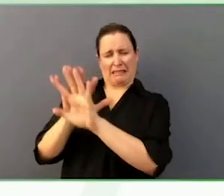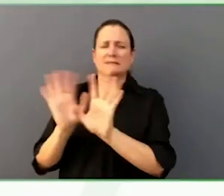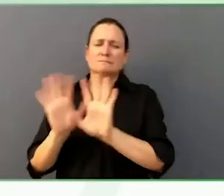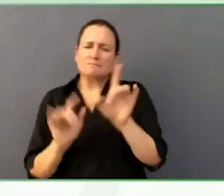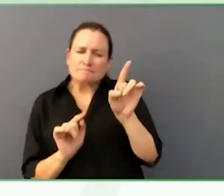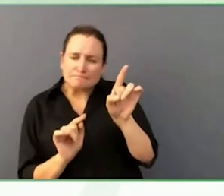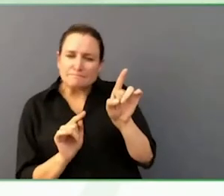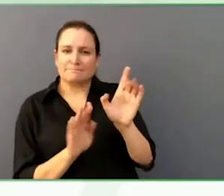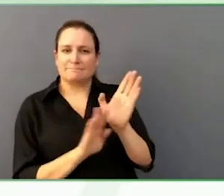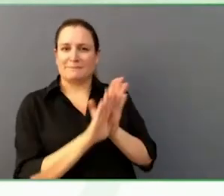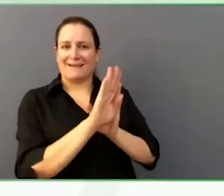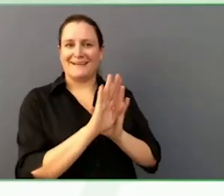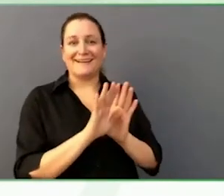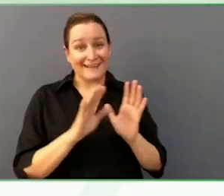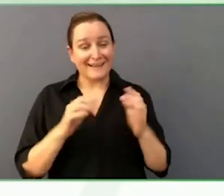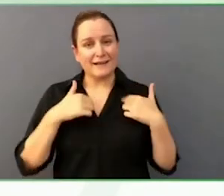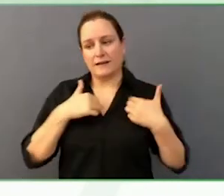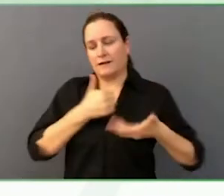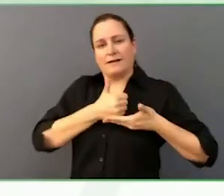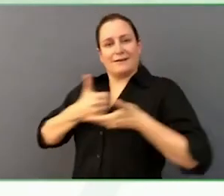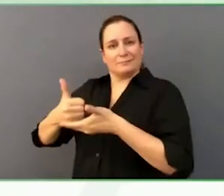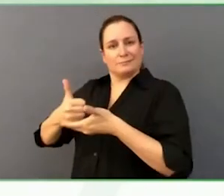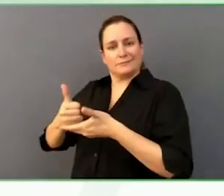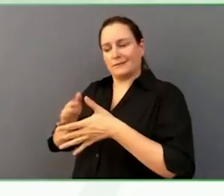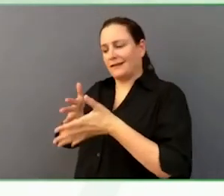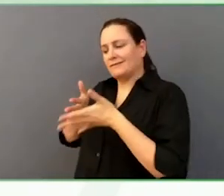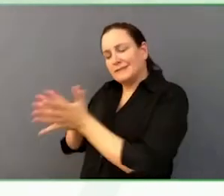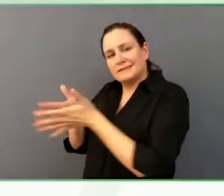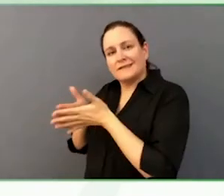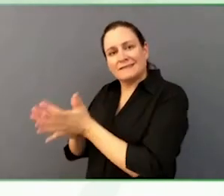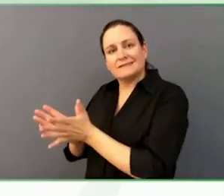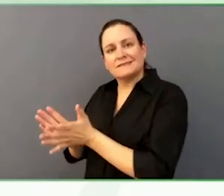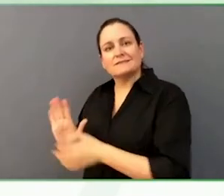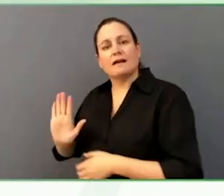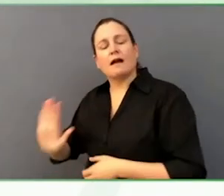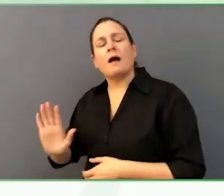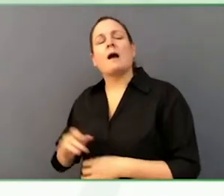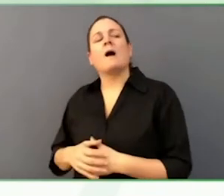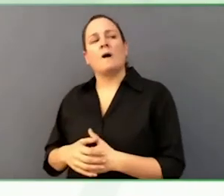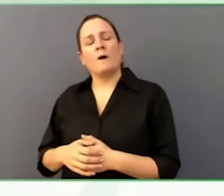now, to understand politically what is it -- what is in his own best